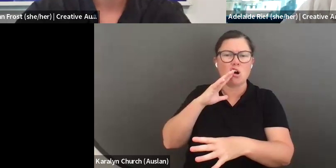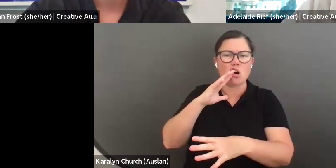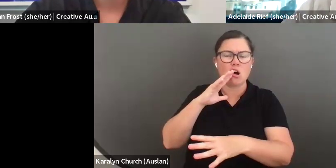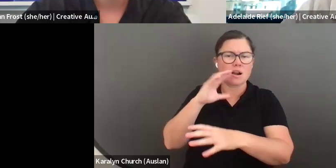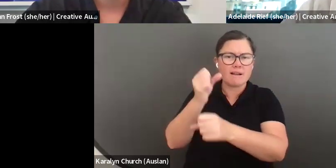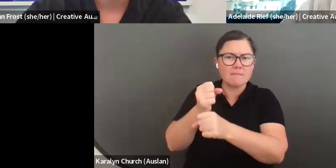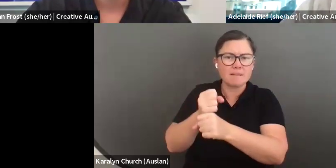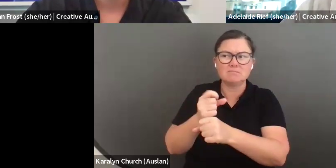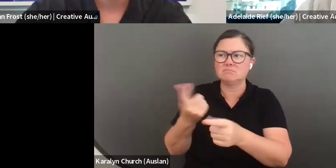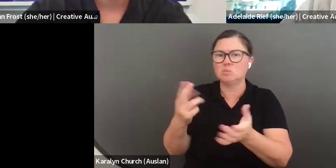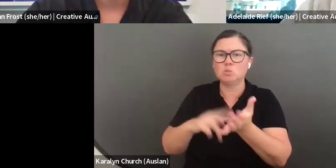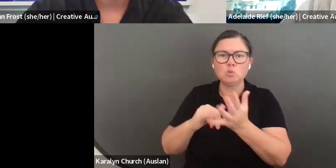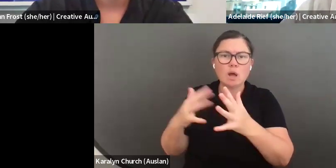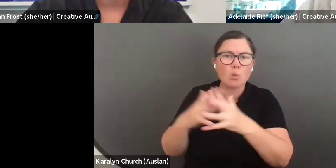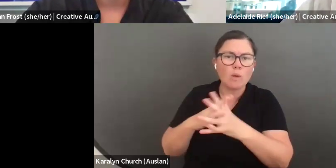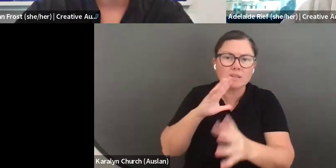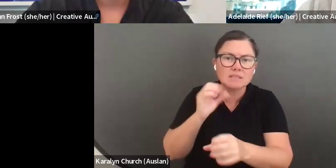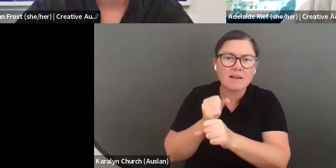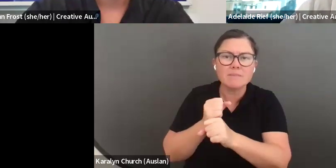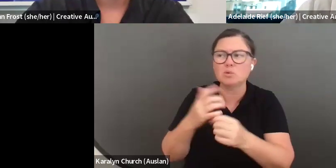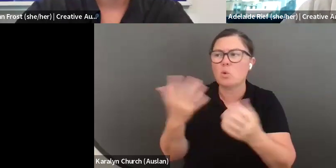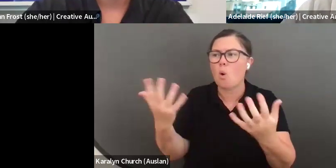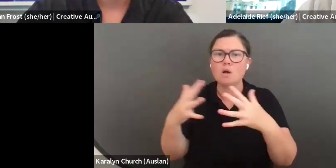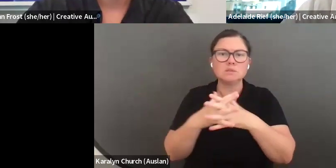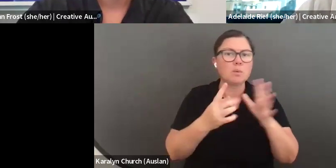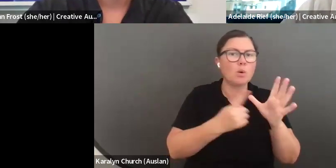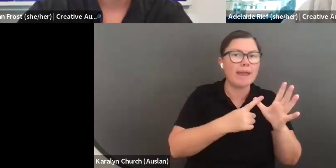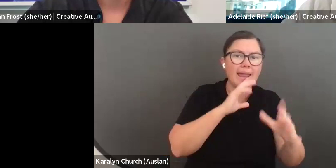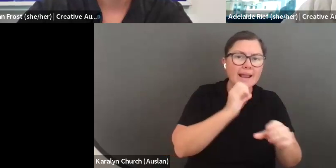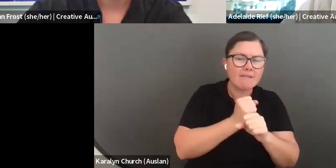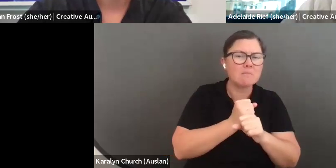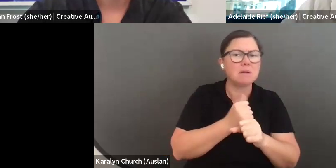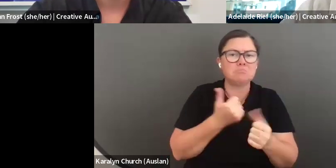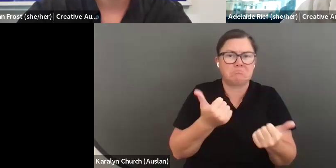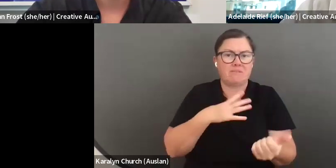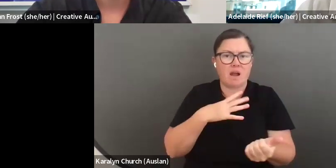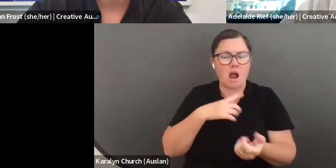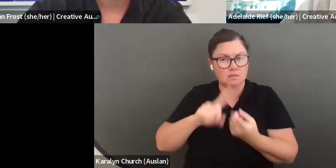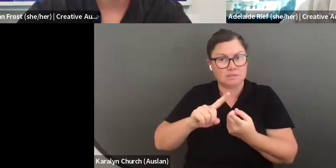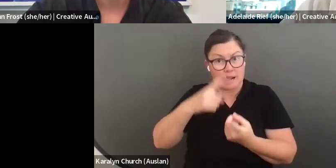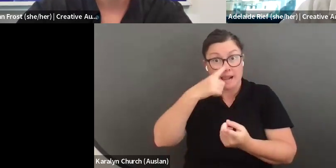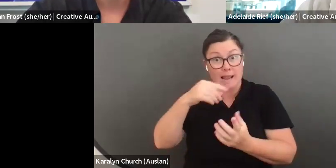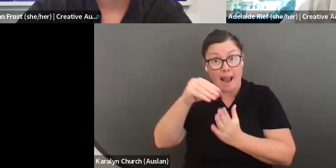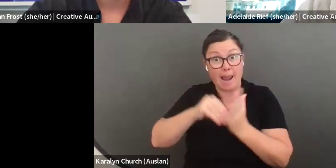you are working for a state government or a territory government. For example if you are working in the state